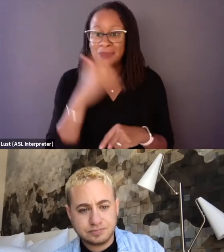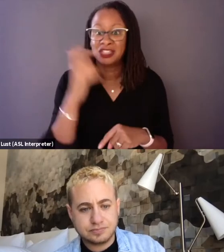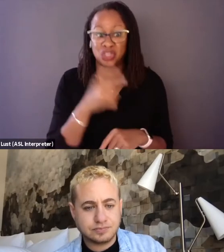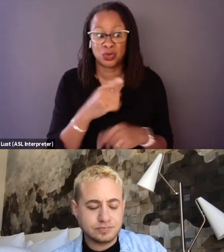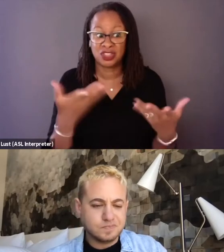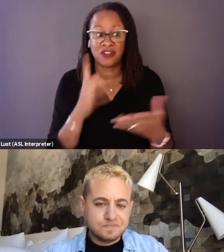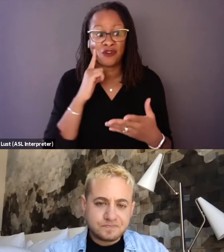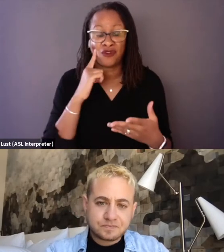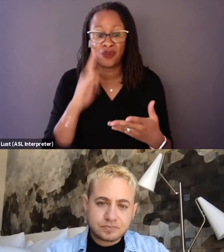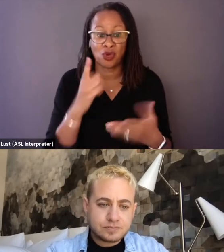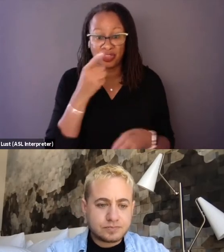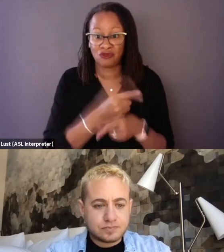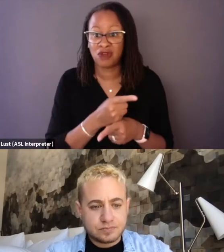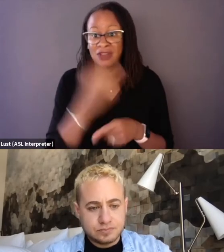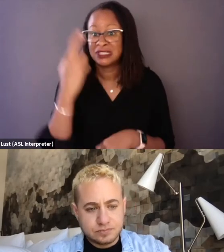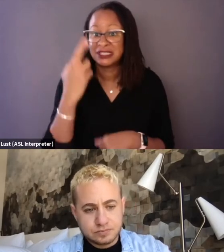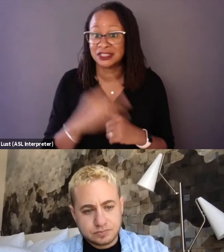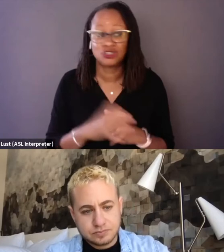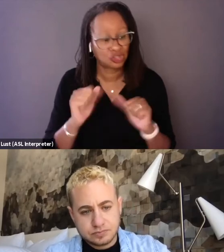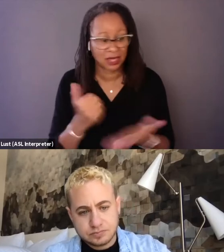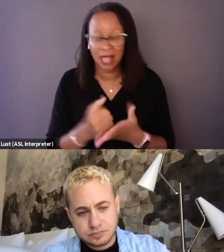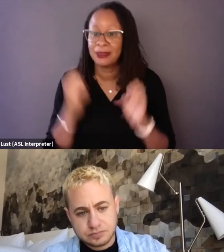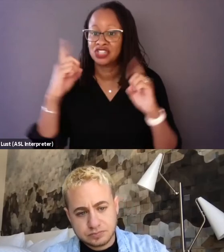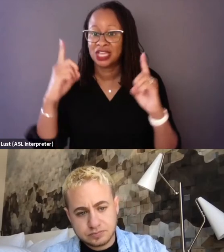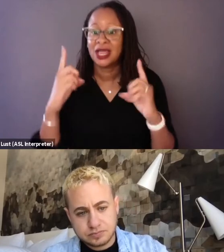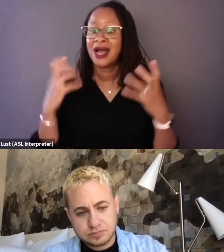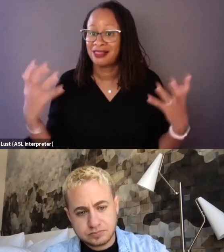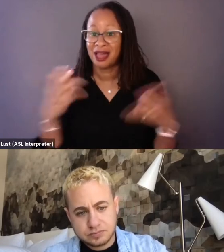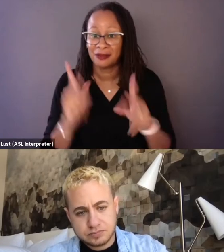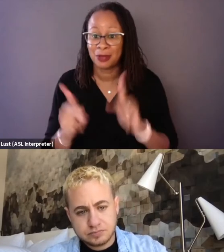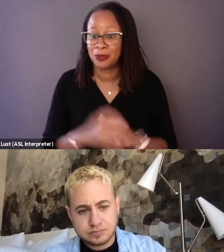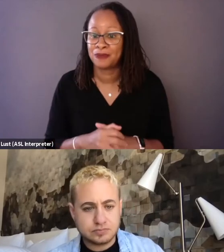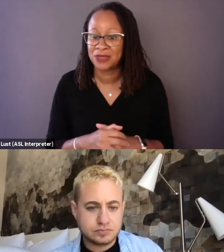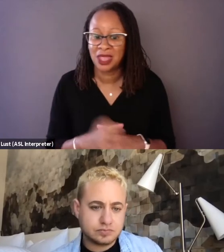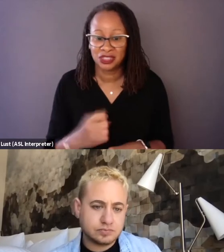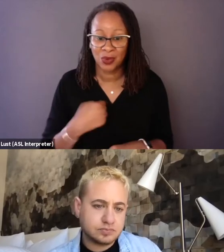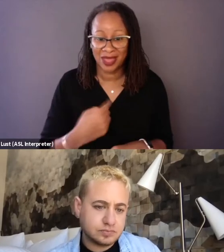She could help educate a lot of people. And so I think the way that we